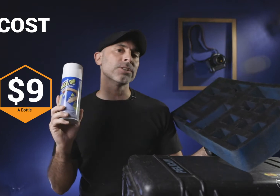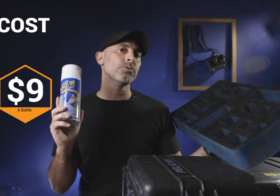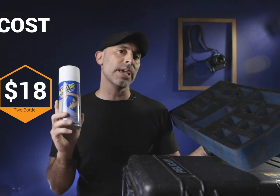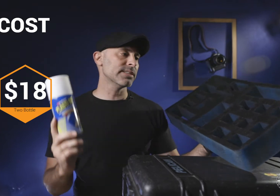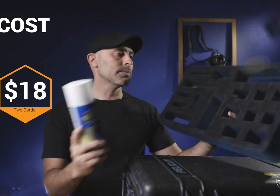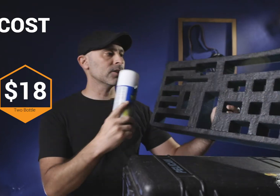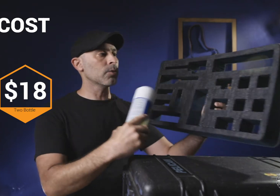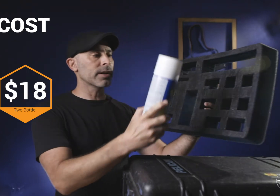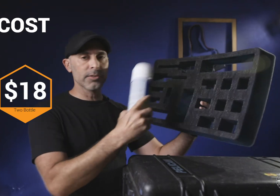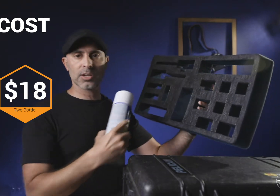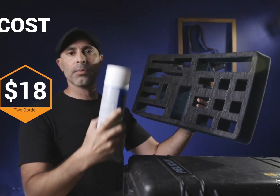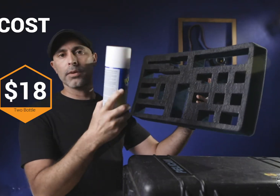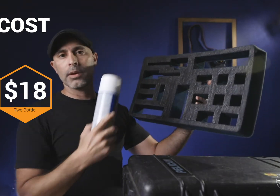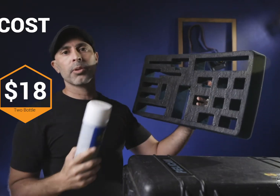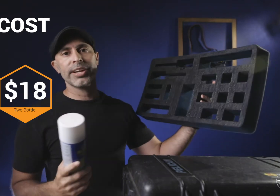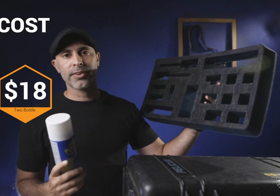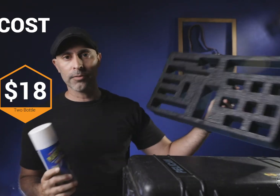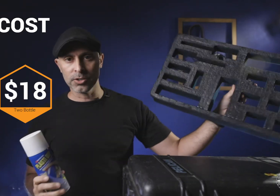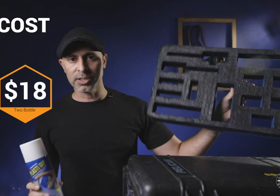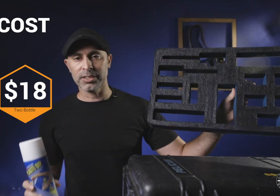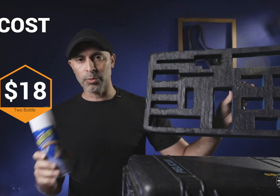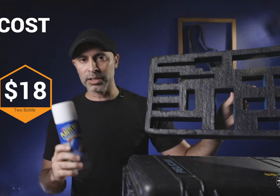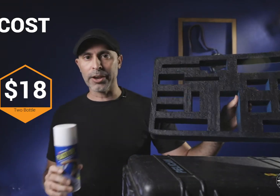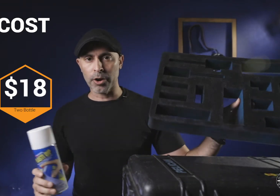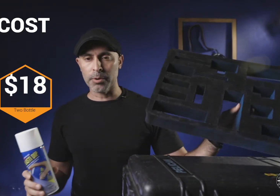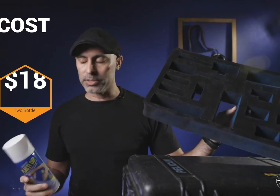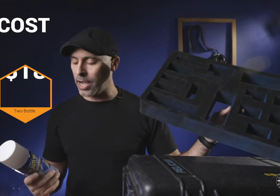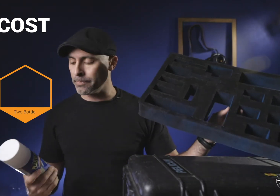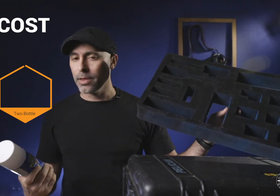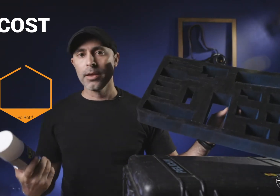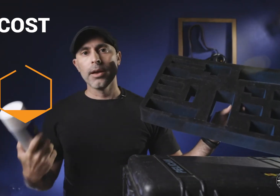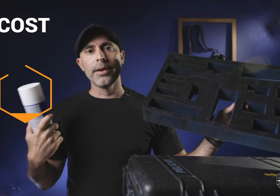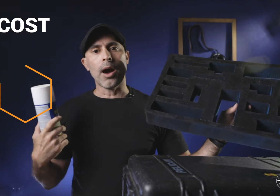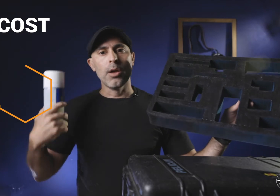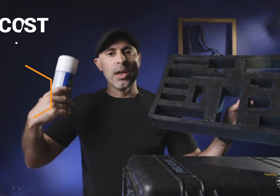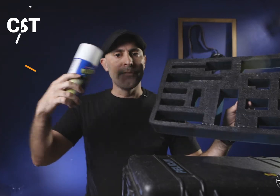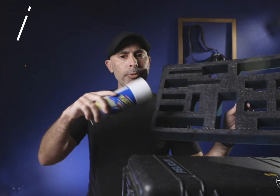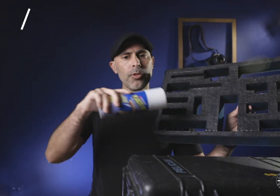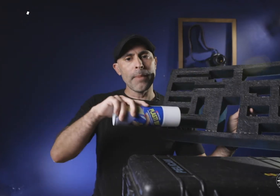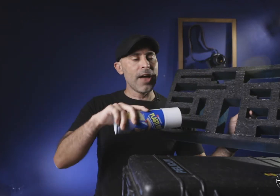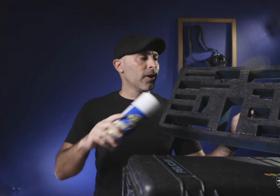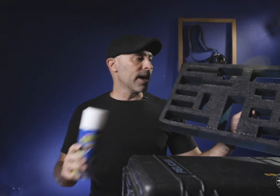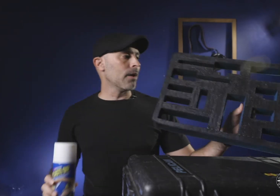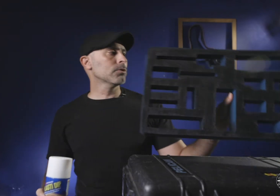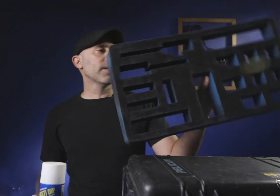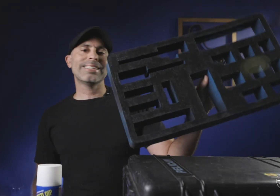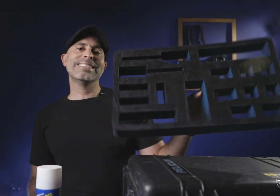two cases because you want to give yourself plenty of coverage and you want to layer it up over time now if you do the math on that I would replacing these